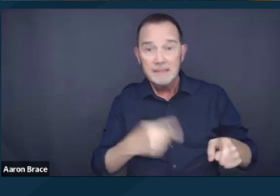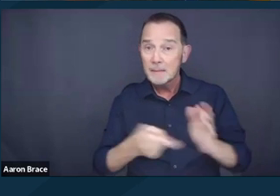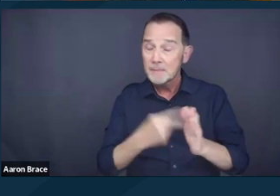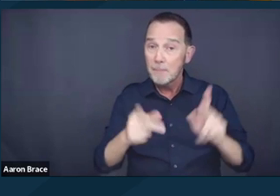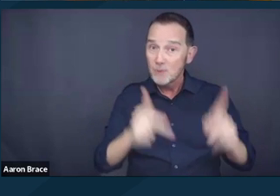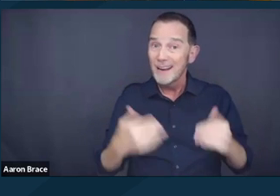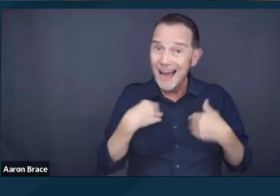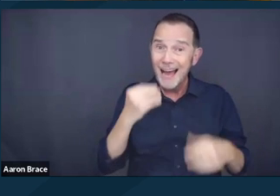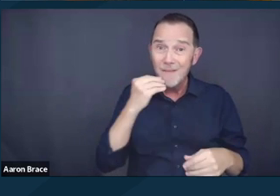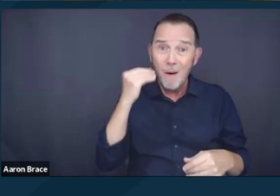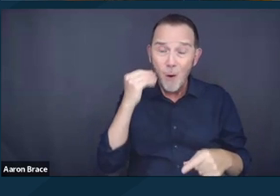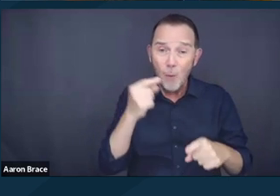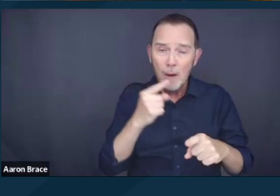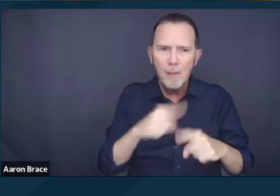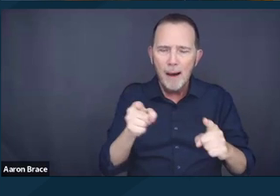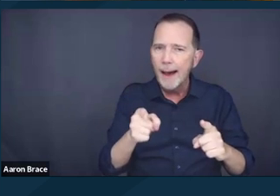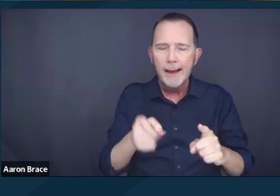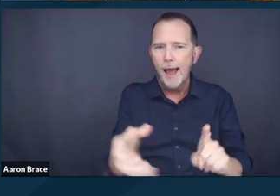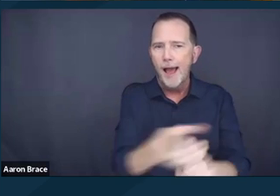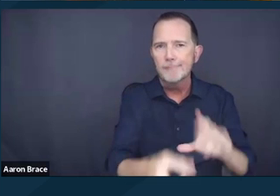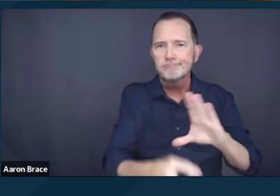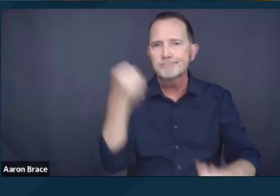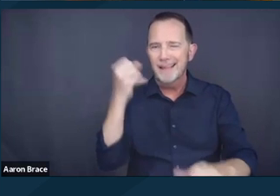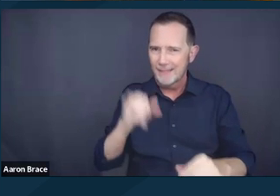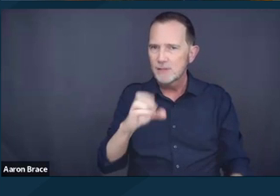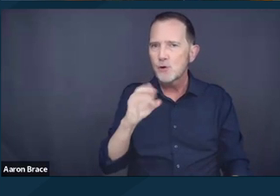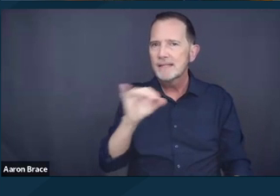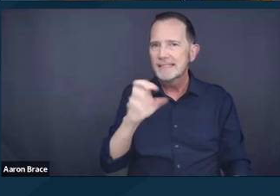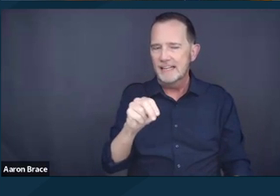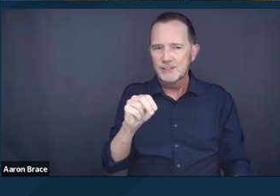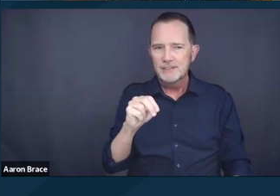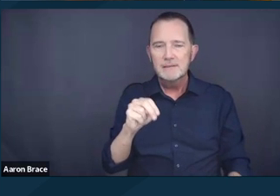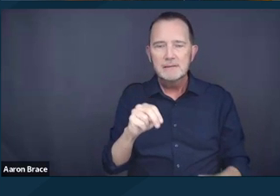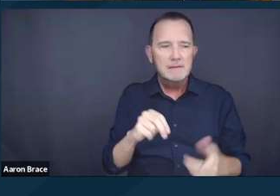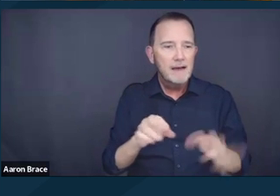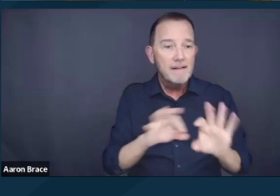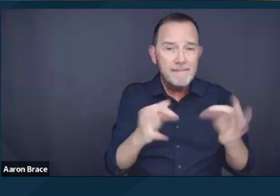the forced separation of families, the delegitimization of a person's status